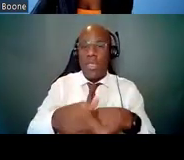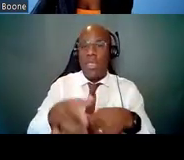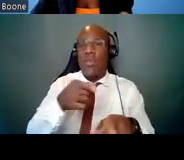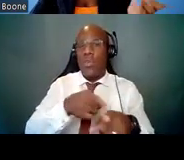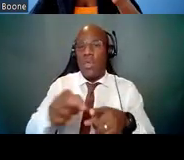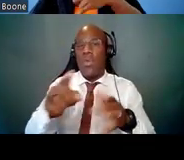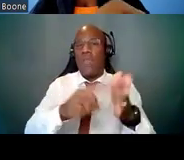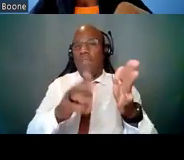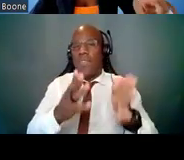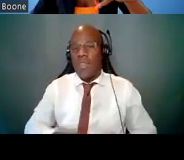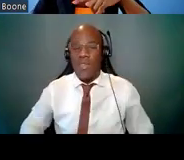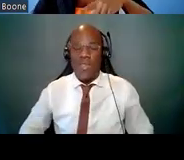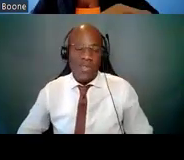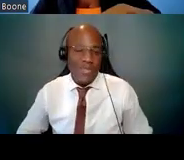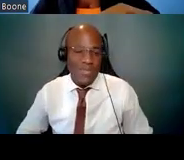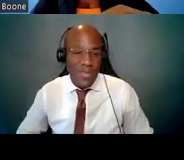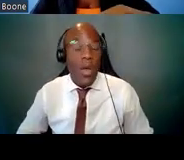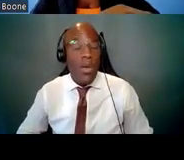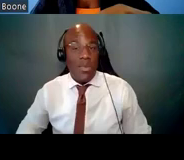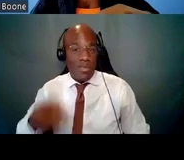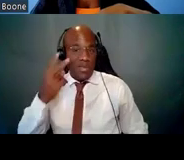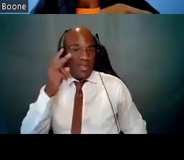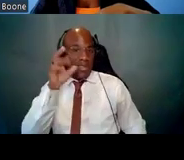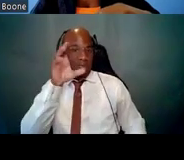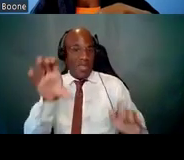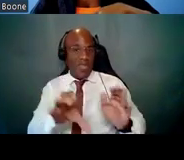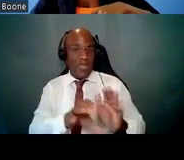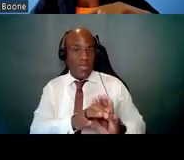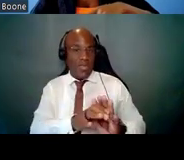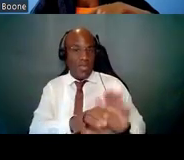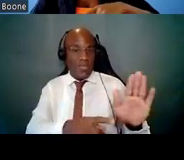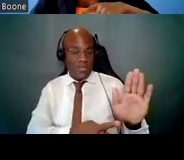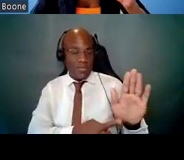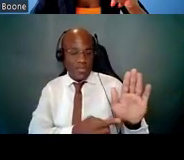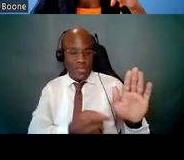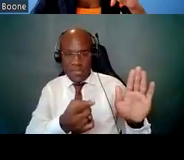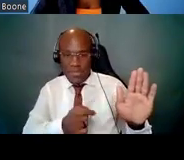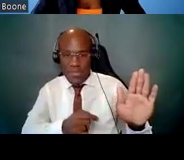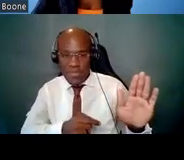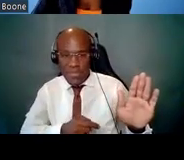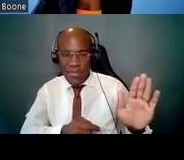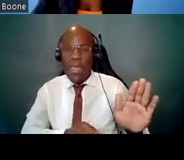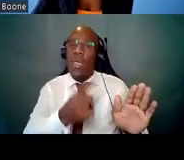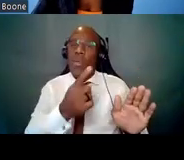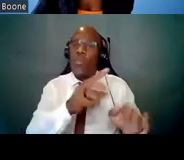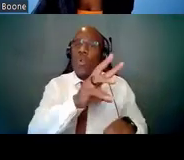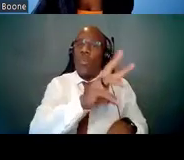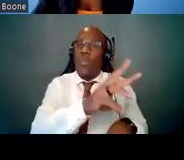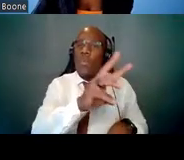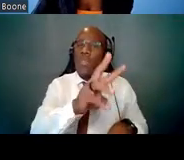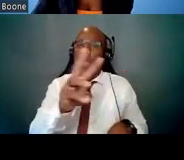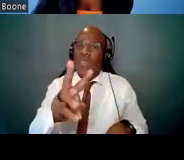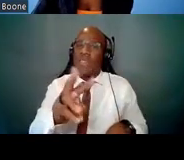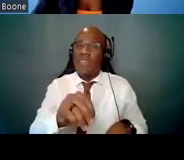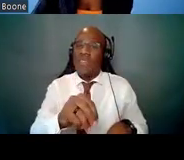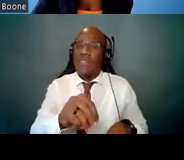And you see in the screenshot here, we have one of our websites is devoted to describing policies